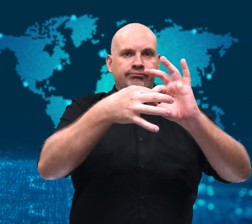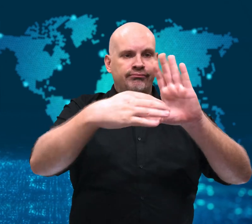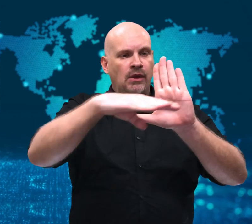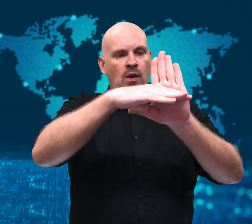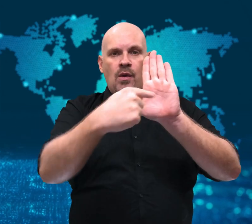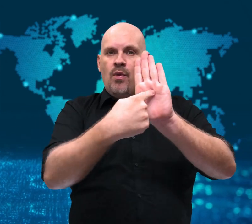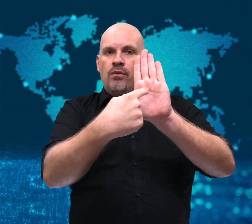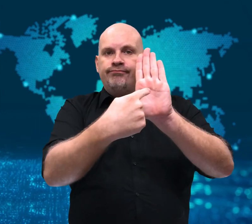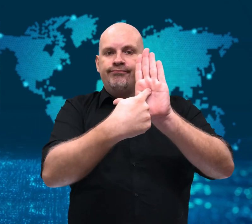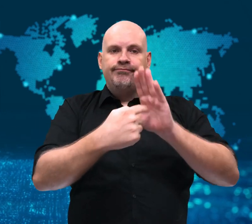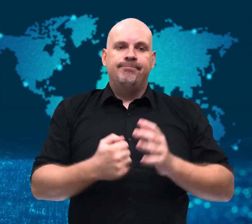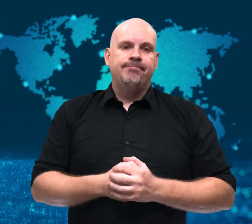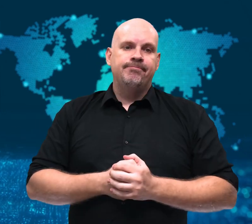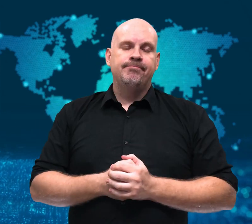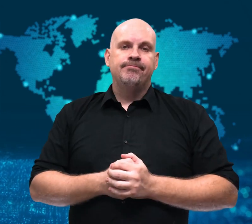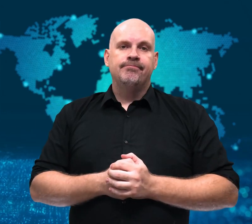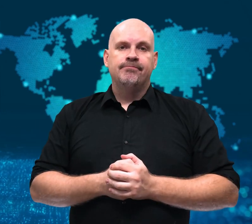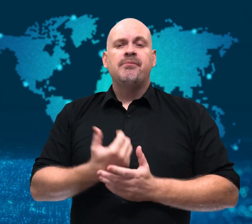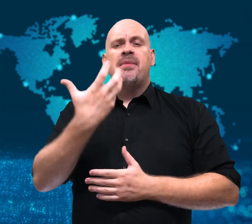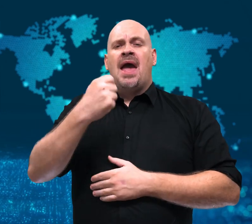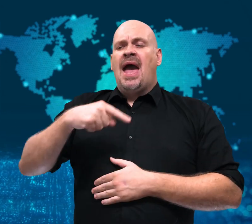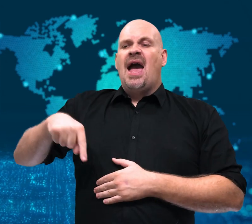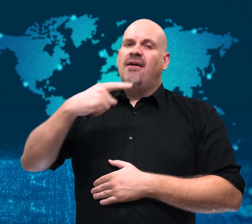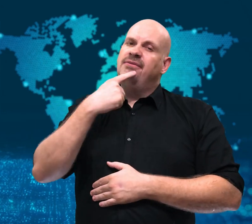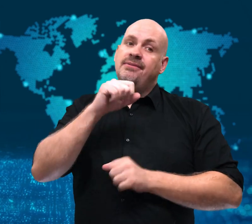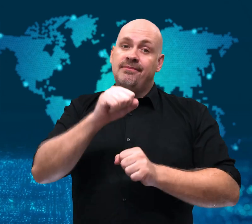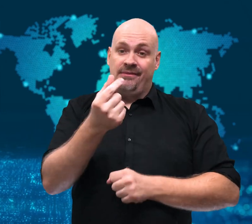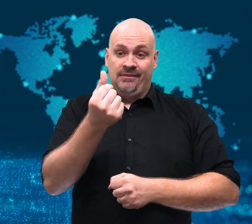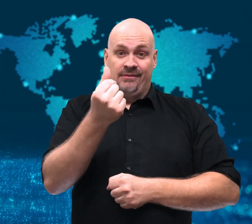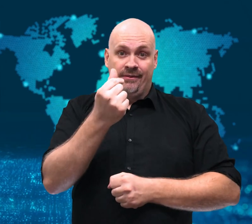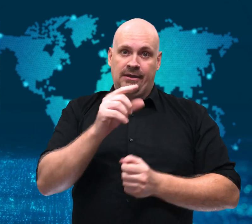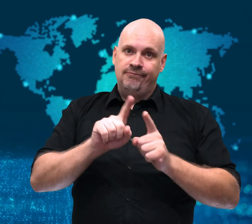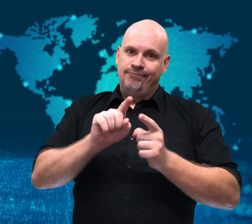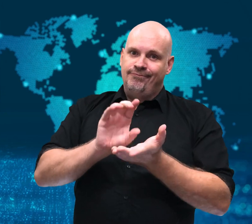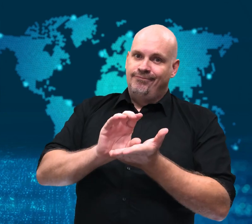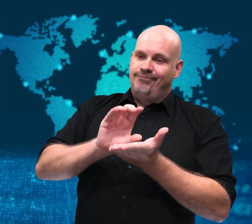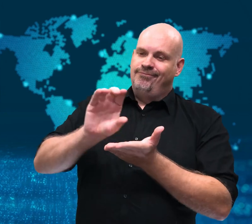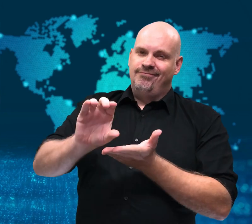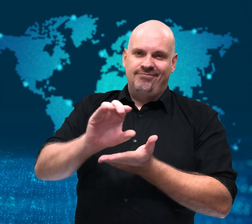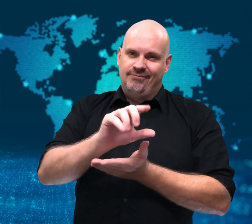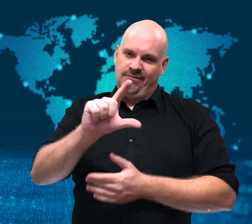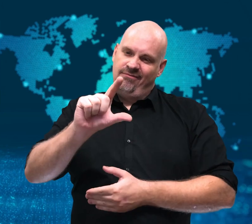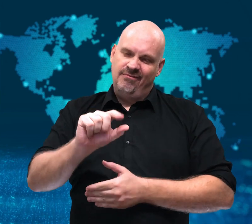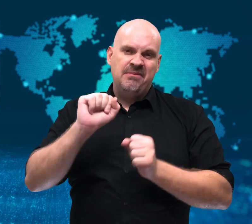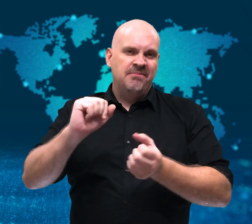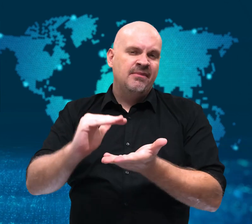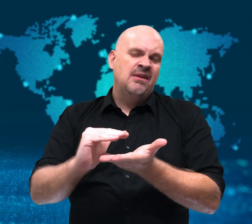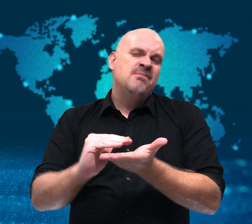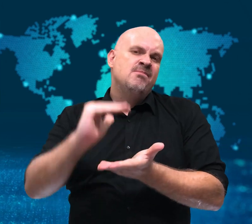Some lawyers say that amount should be higher,